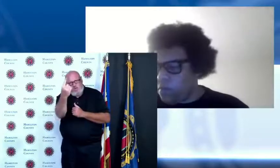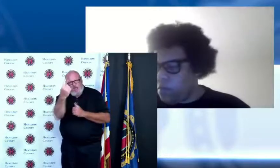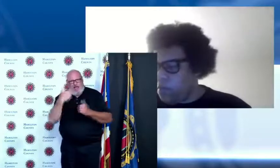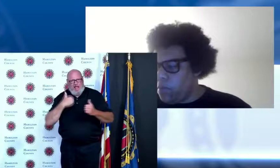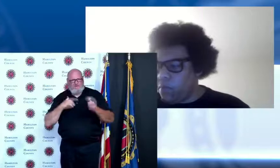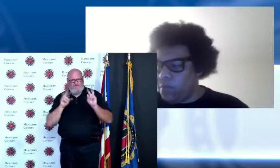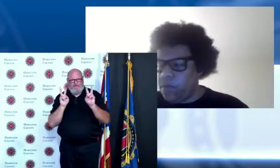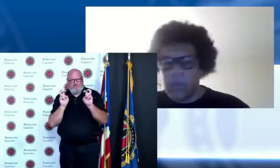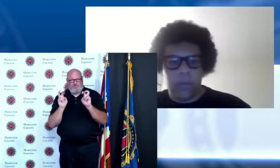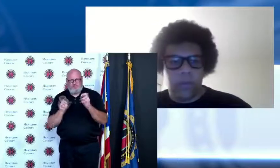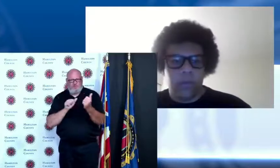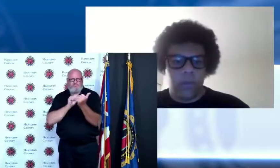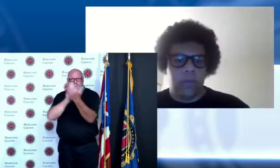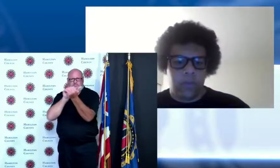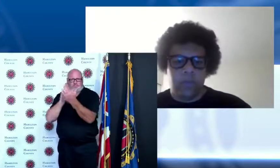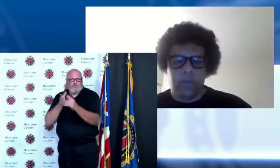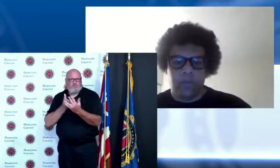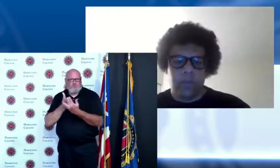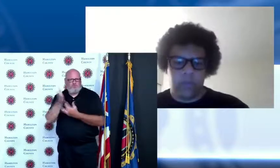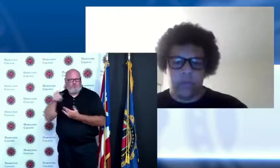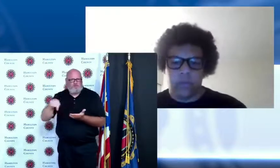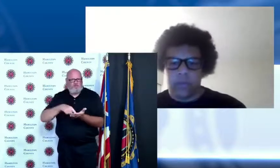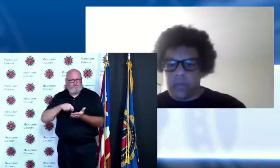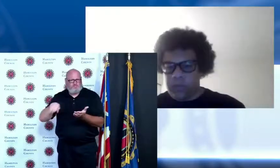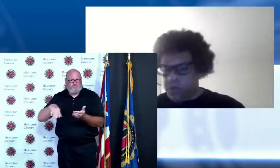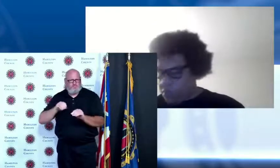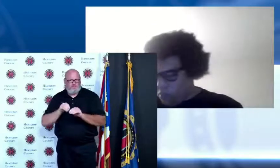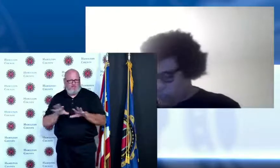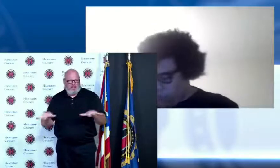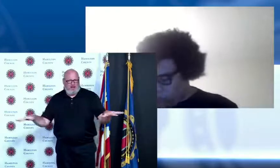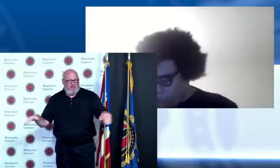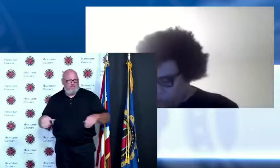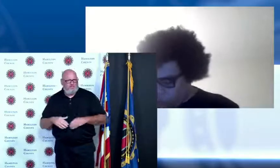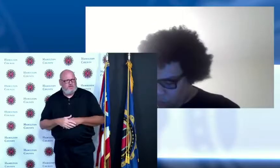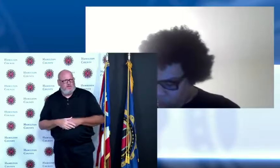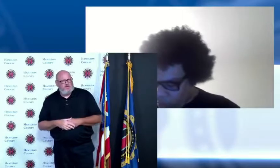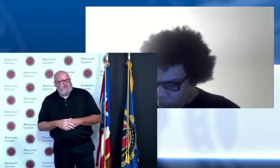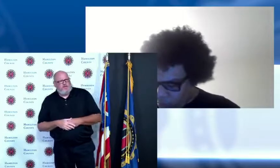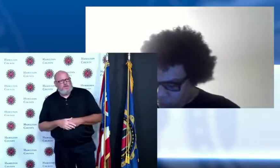struggle and so I think it's an interesting thing to have a whole community go through the